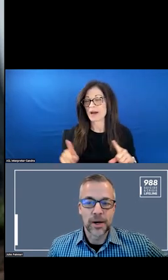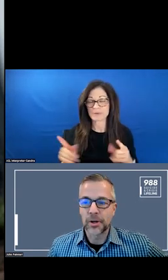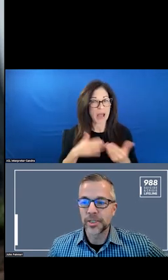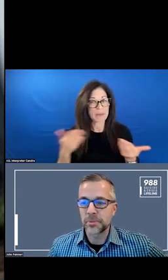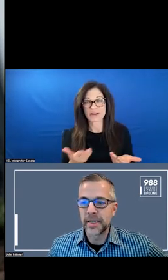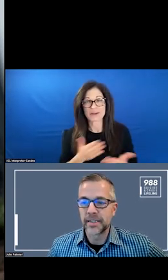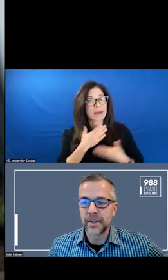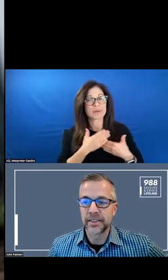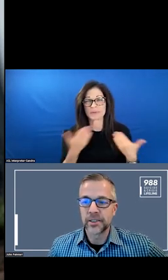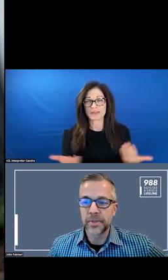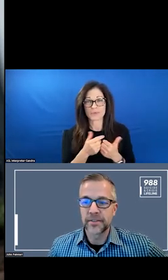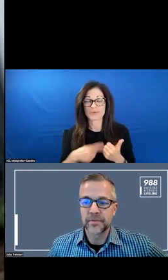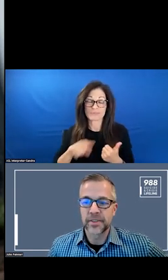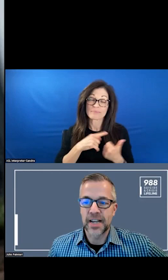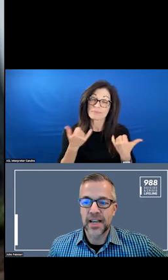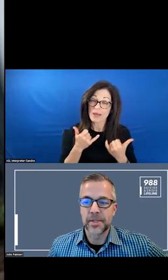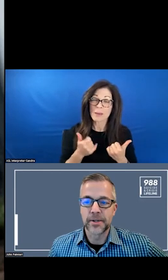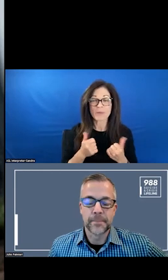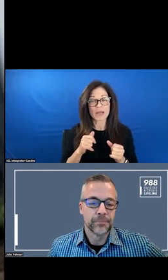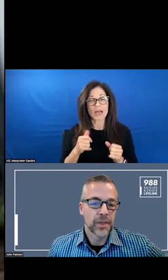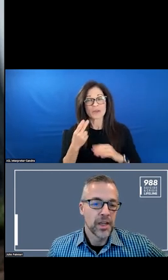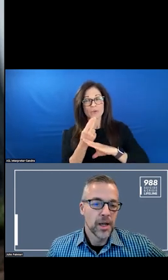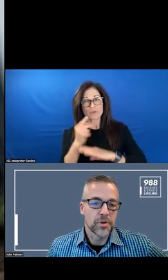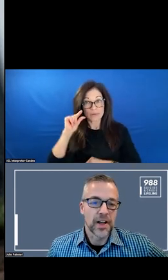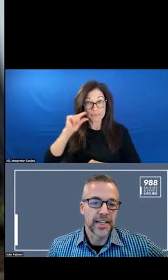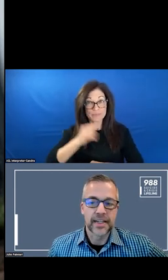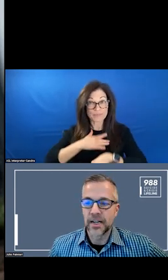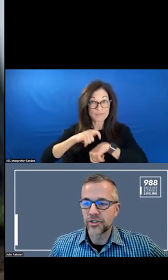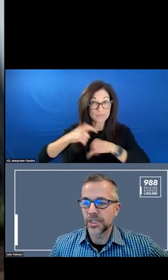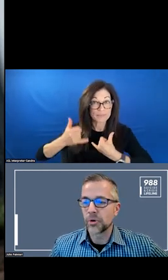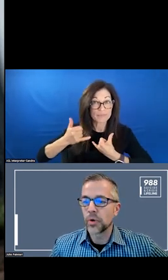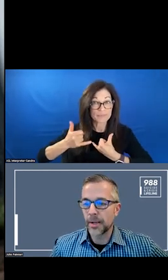I AM GOING TO SPEND A LITTLE BIT OF THE TIME HERE PROVIDING QUICK